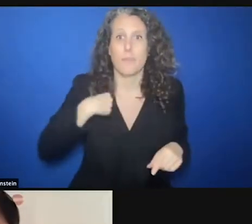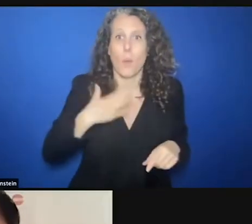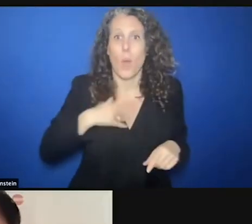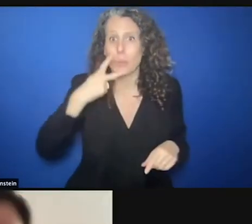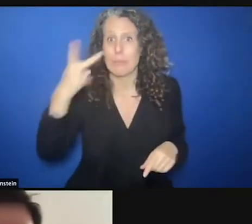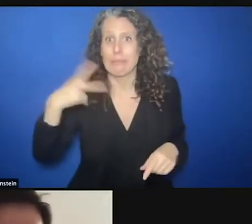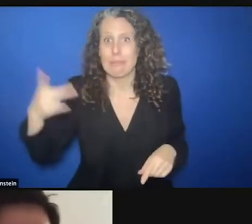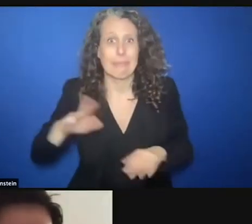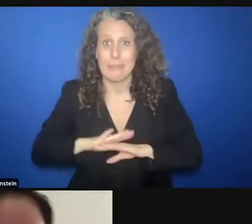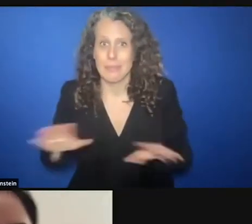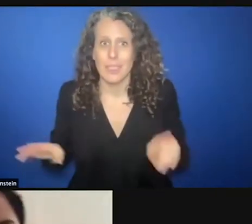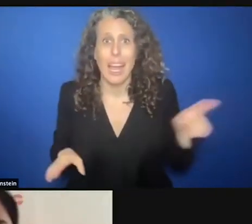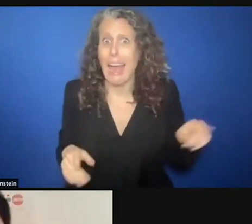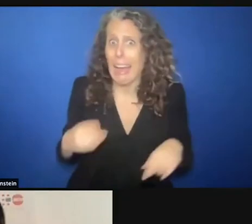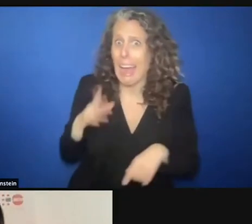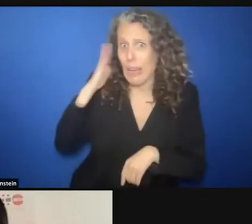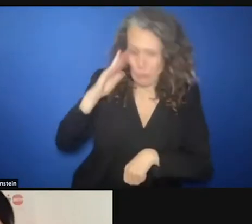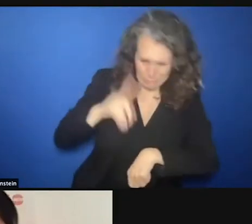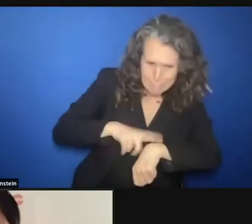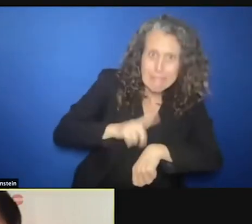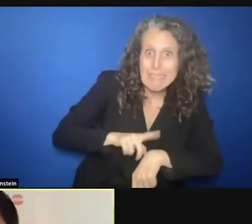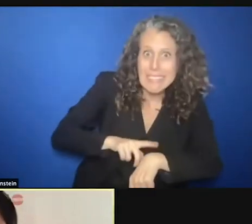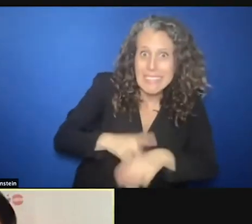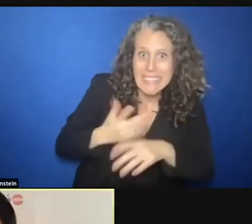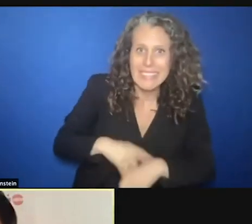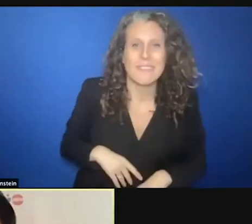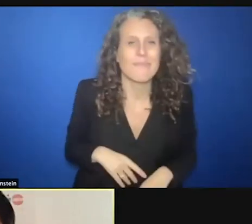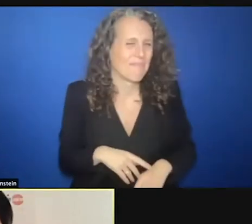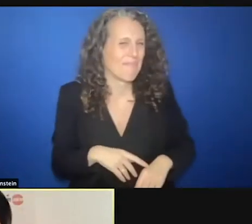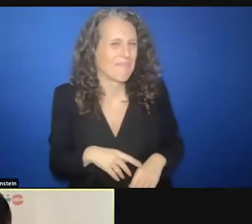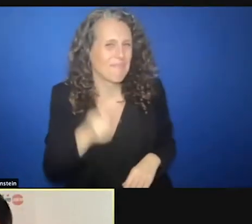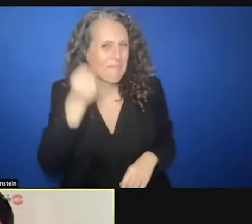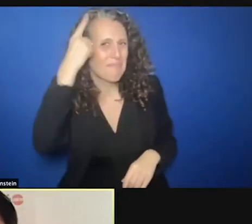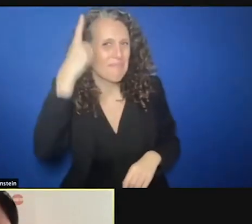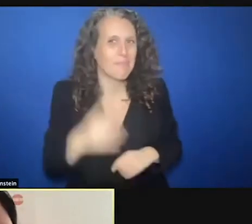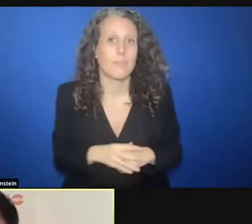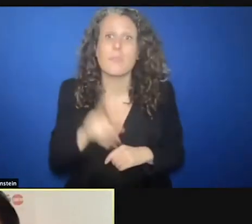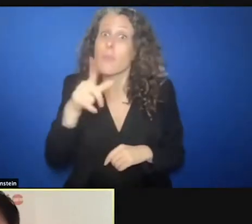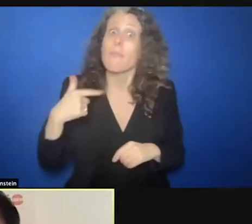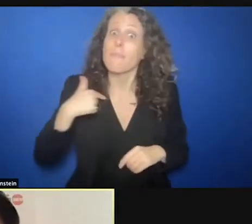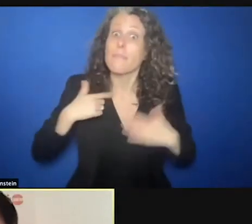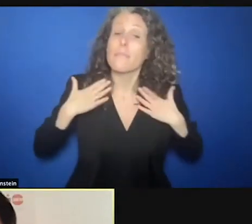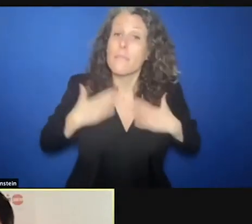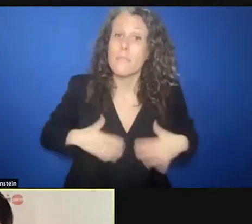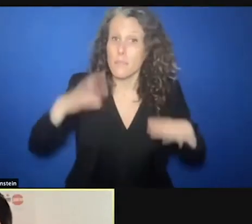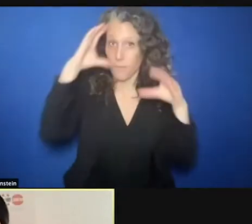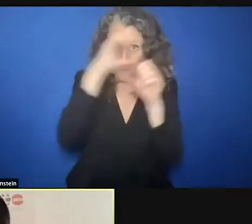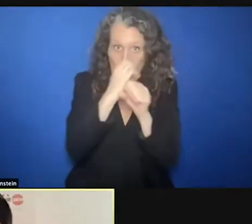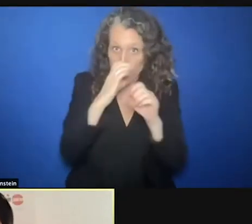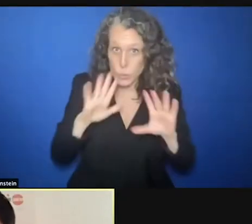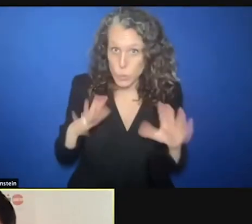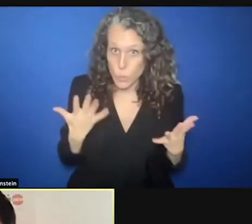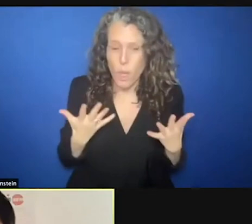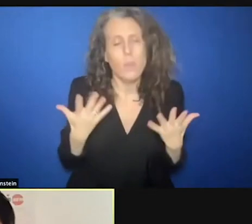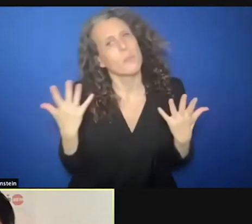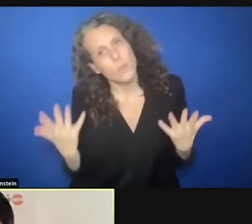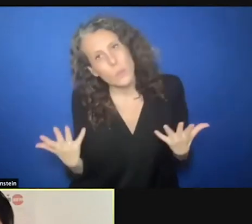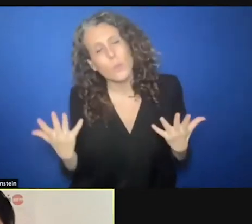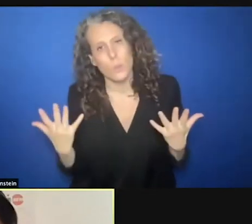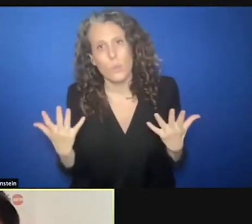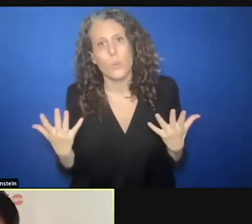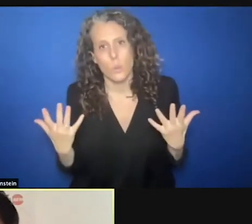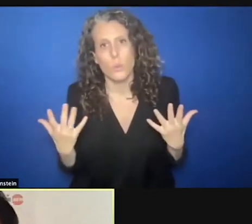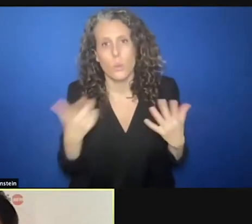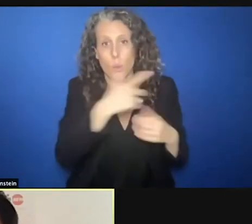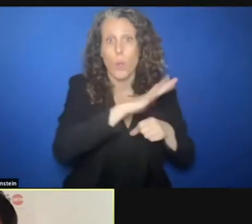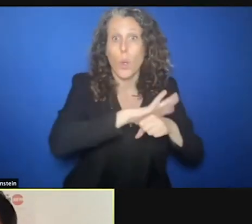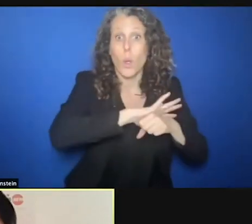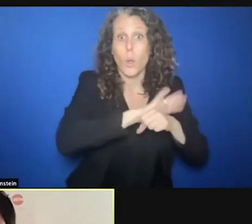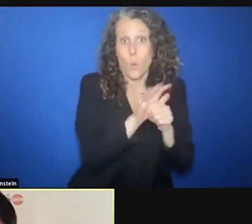Shoko Arakaki: I want to emphasize there are many challenges posed by COVID and its